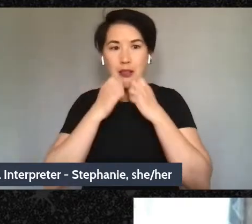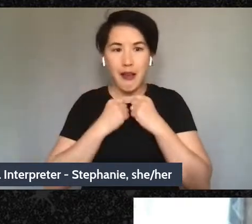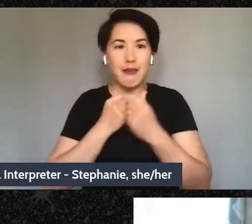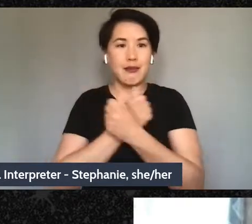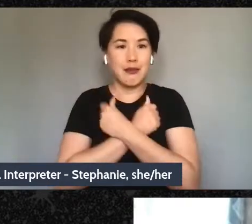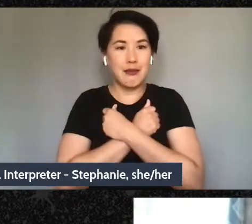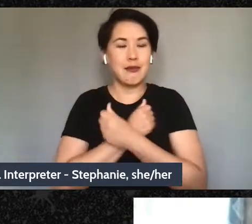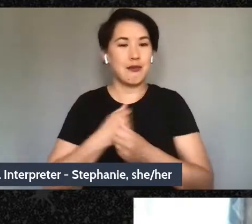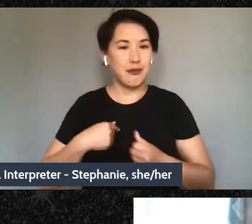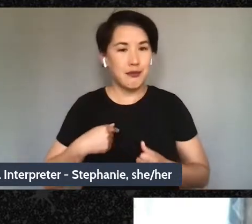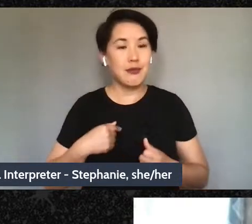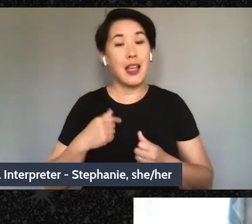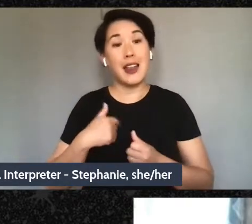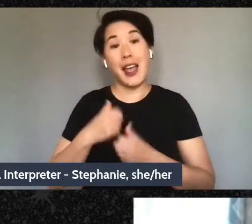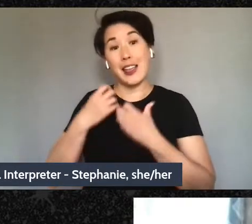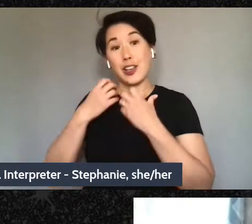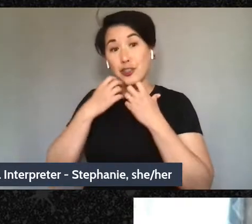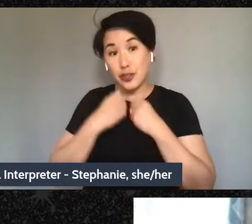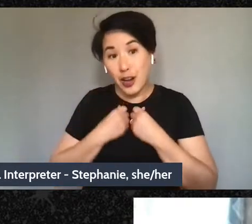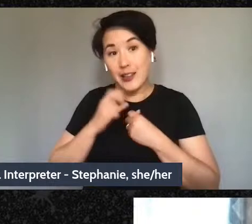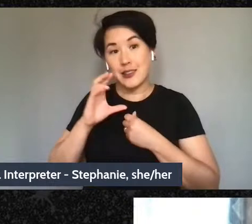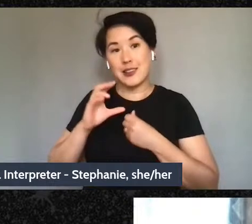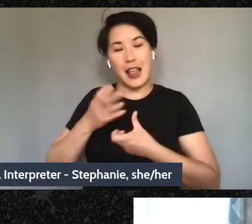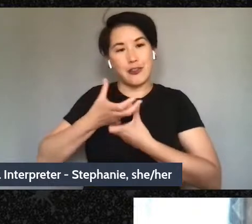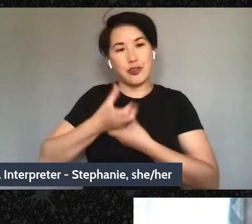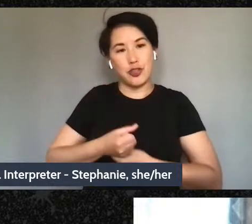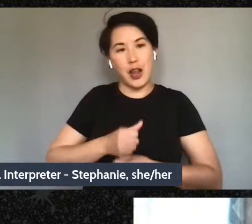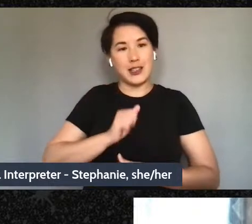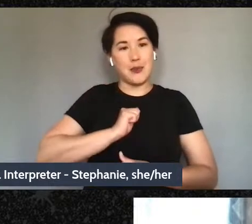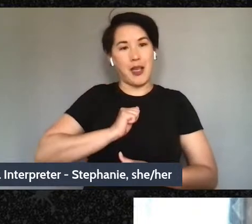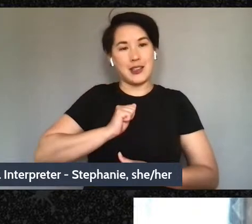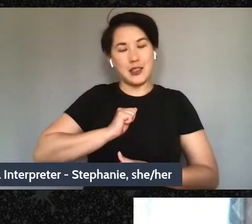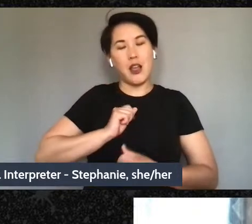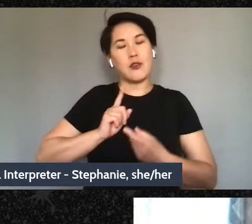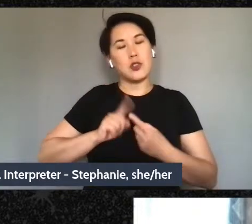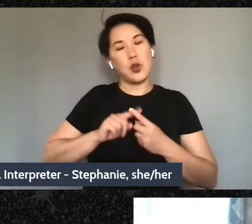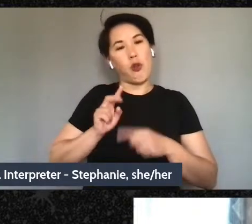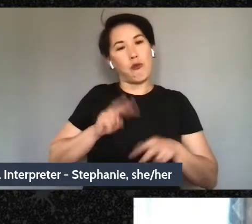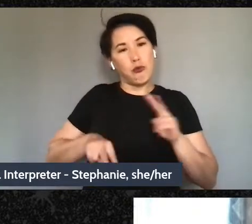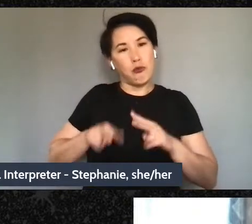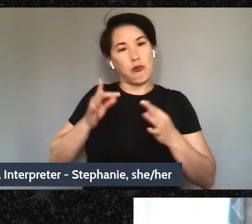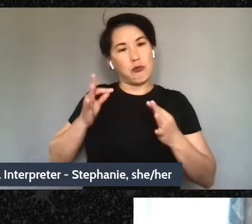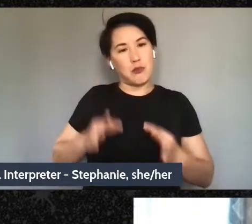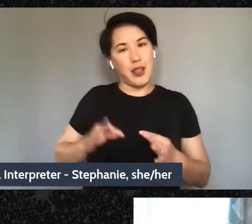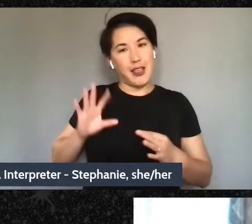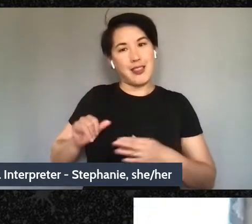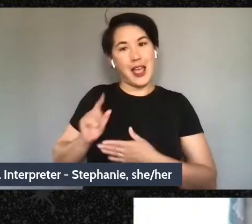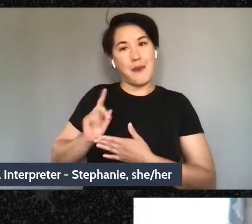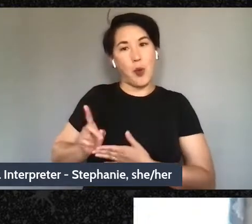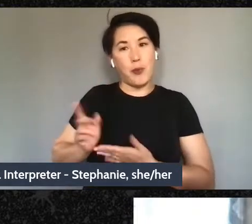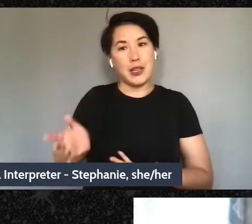trust that part of myself to have good judgment. And in that moment where I know that I am